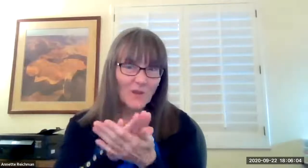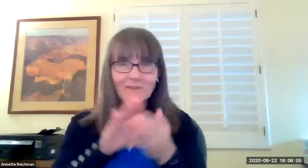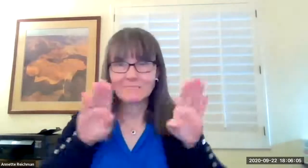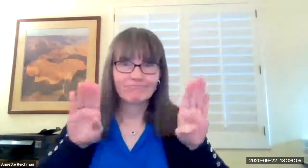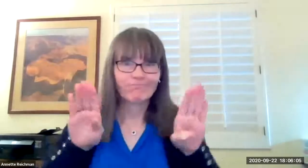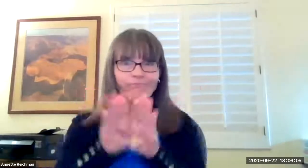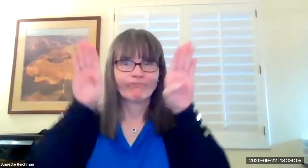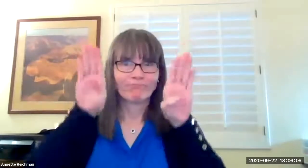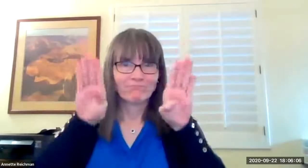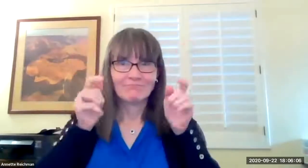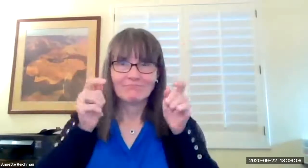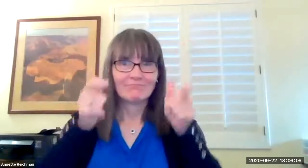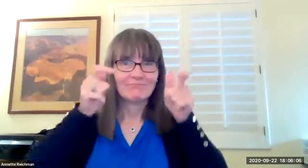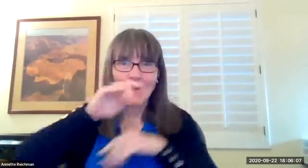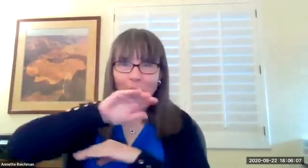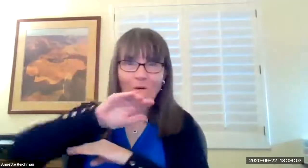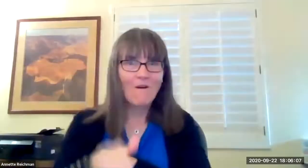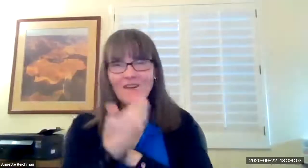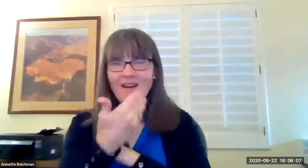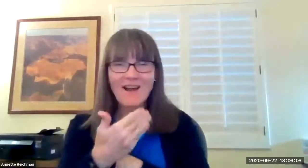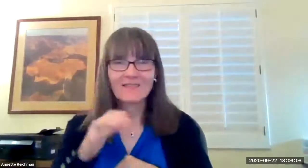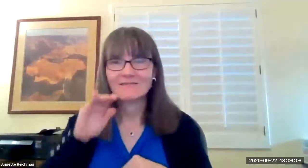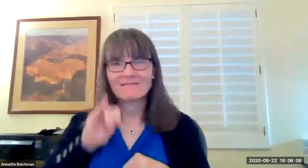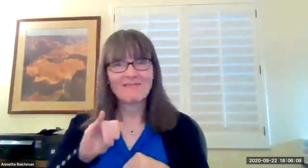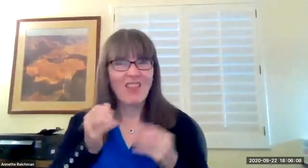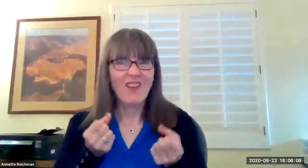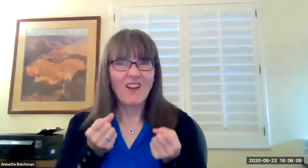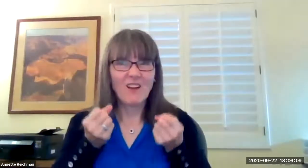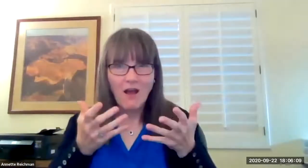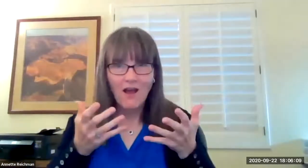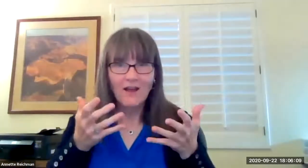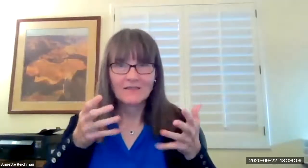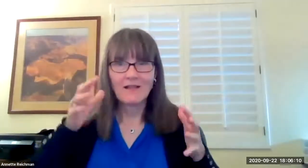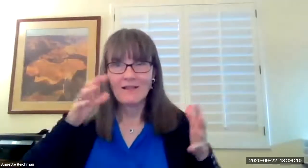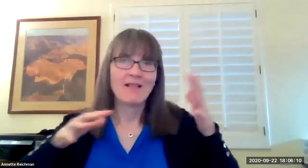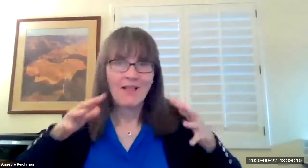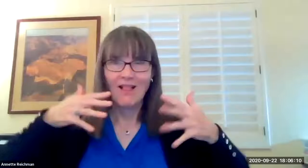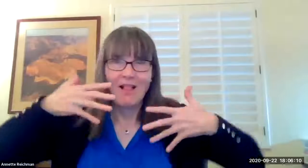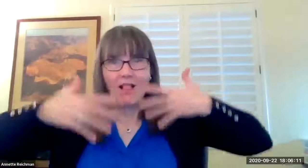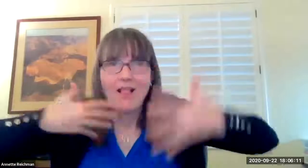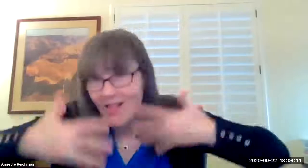which included asdb